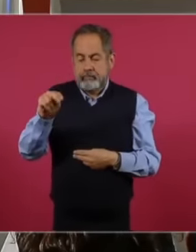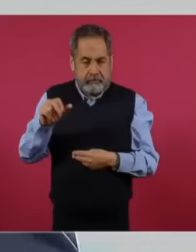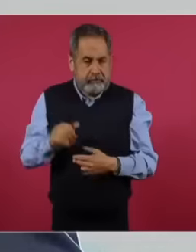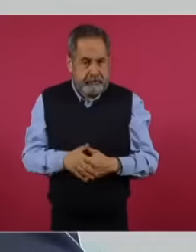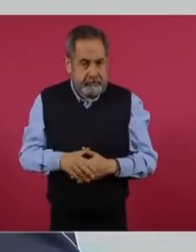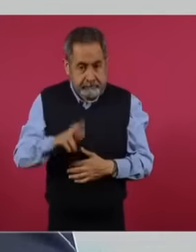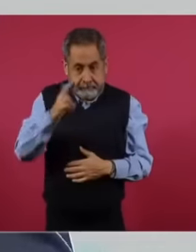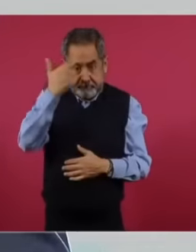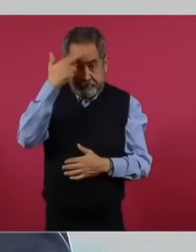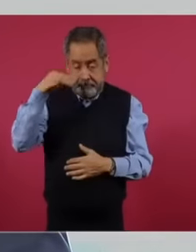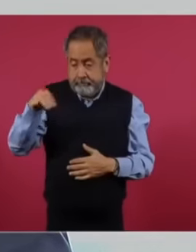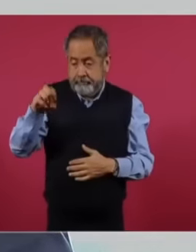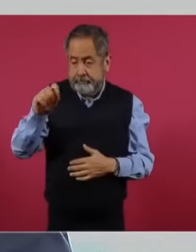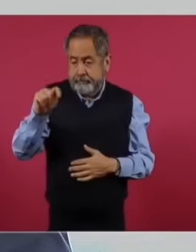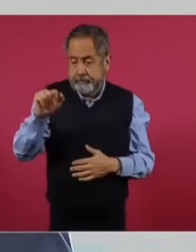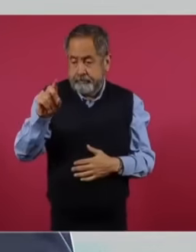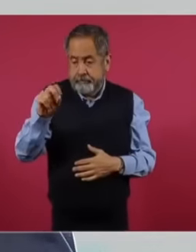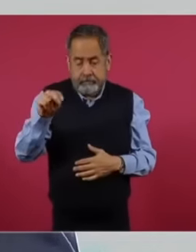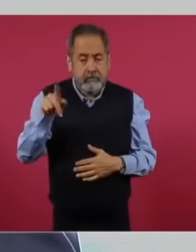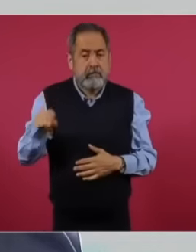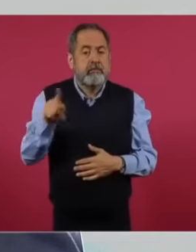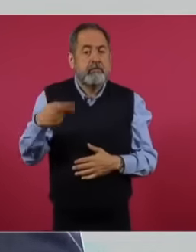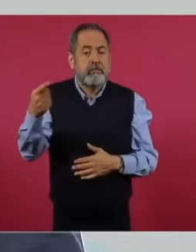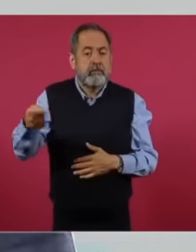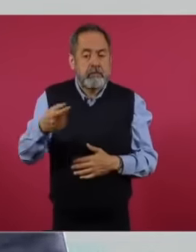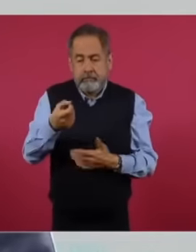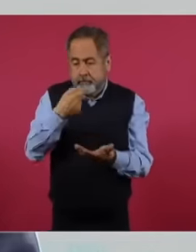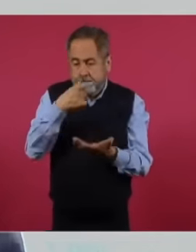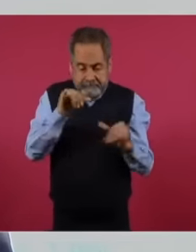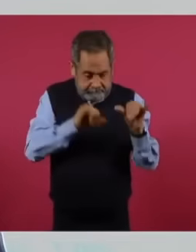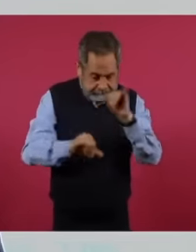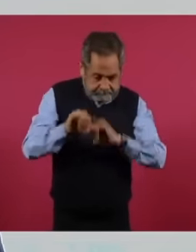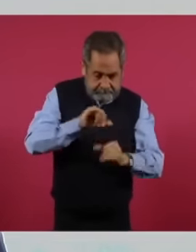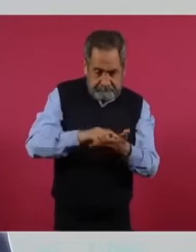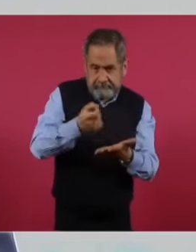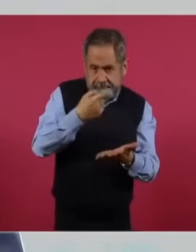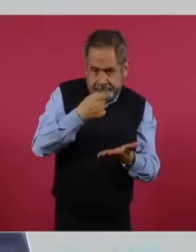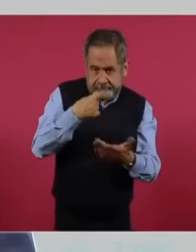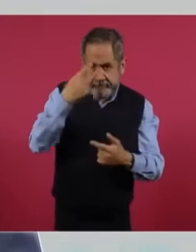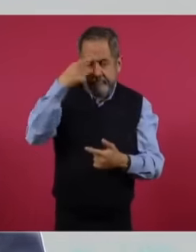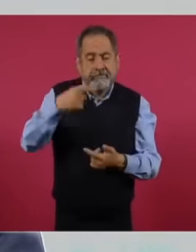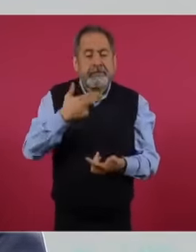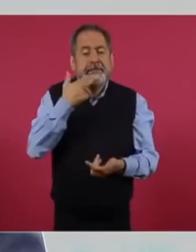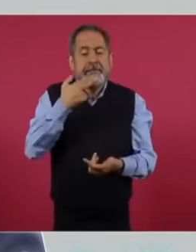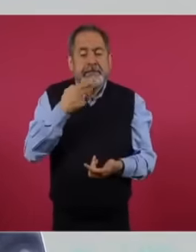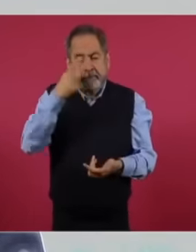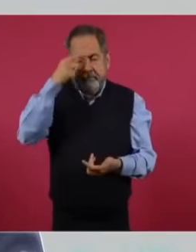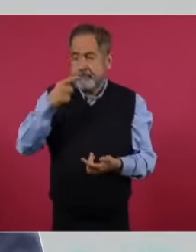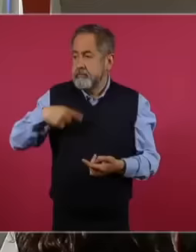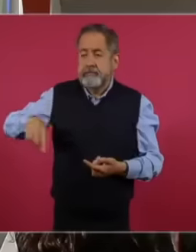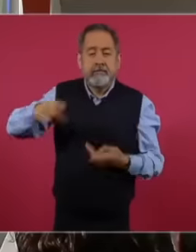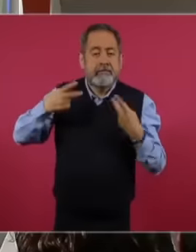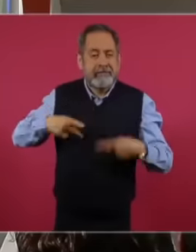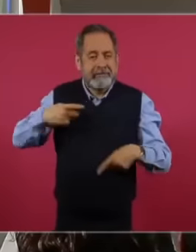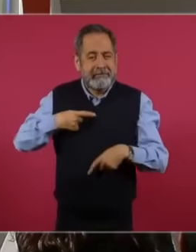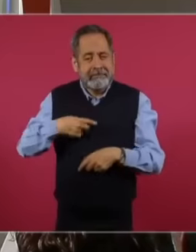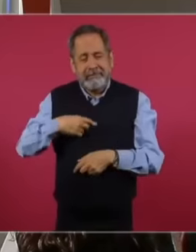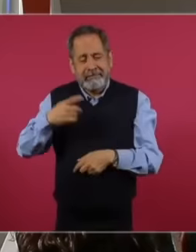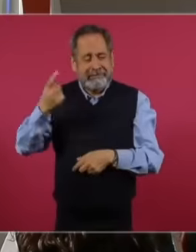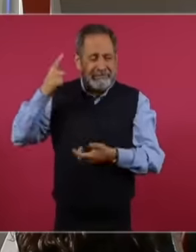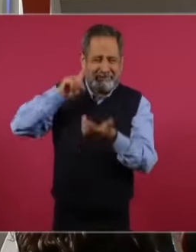methadone is a synthetic medicine used to help detoxify patients